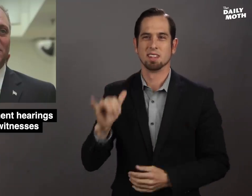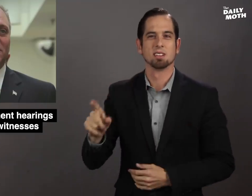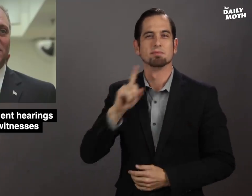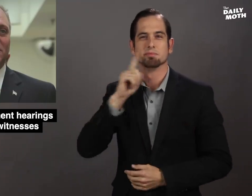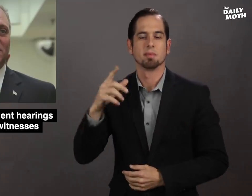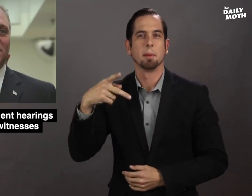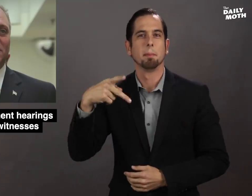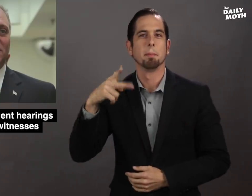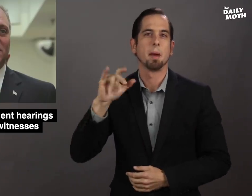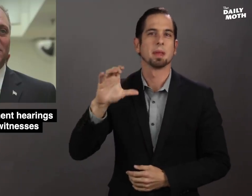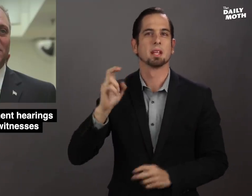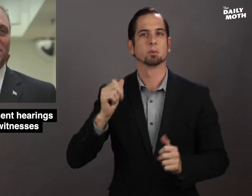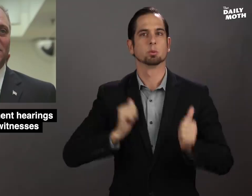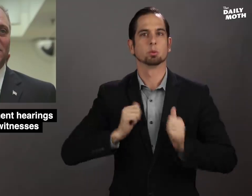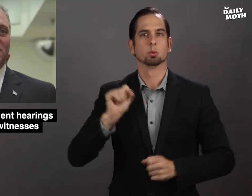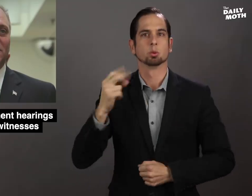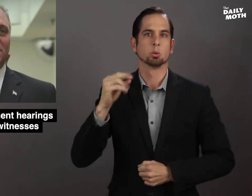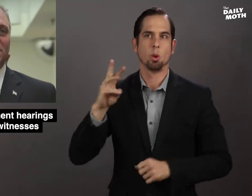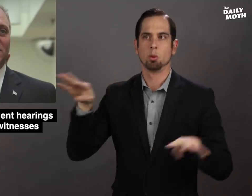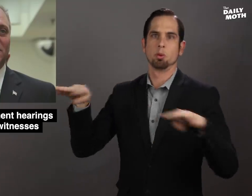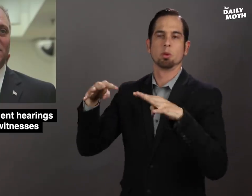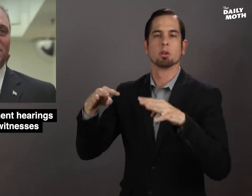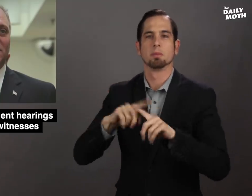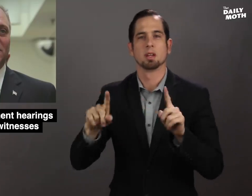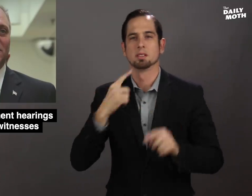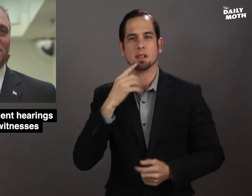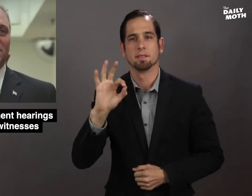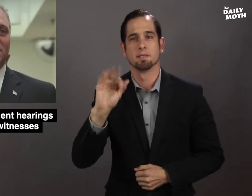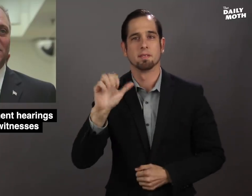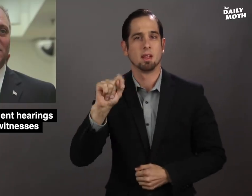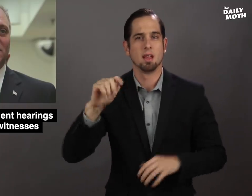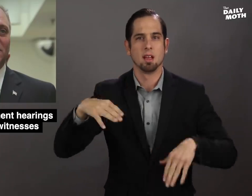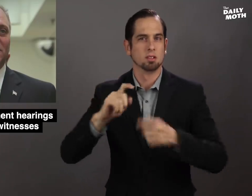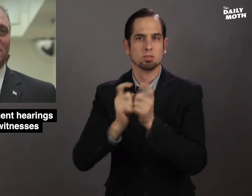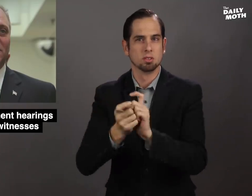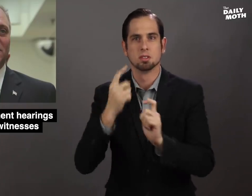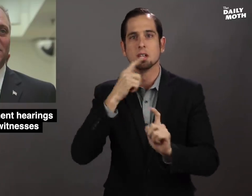was a "public show" but that the facts haven't changed -